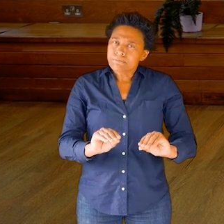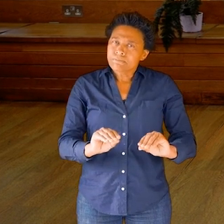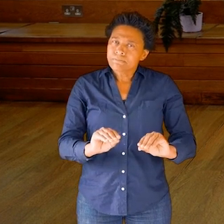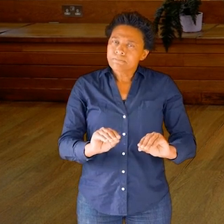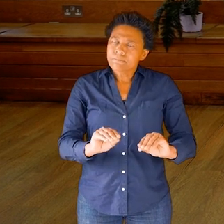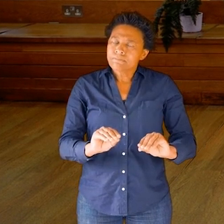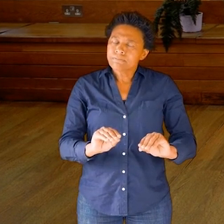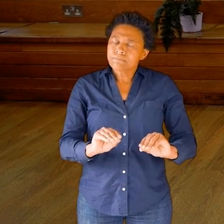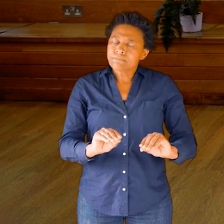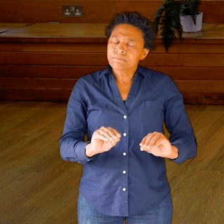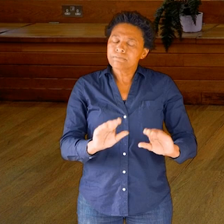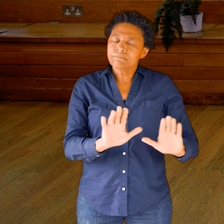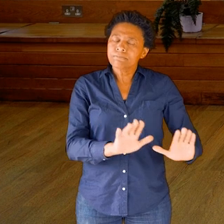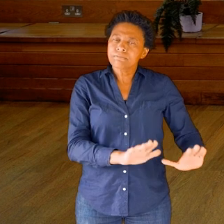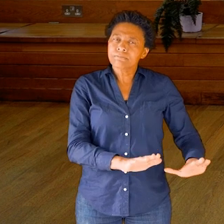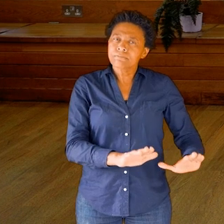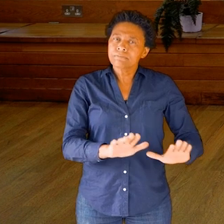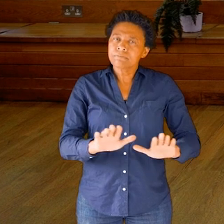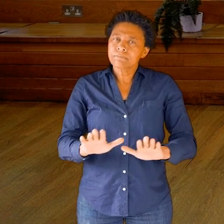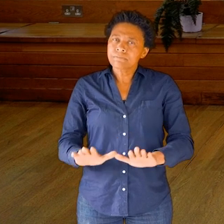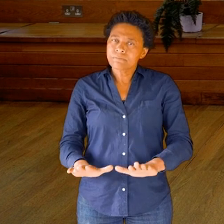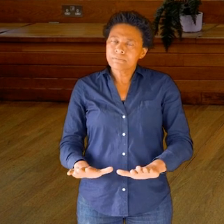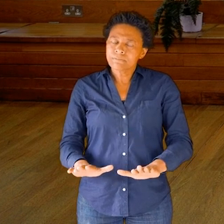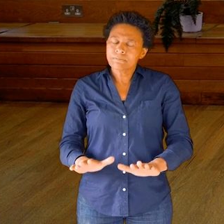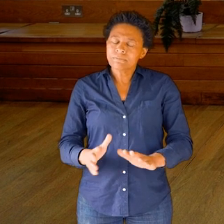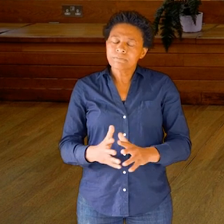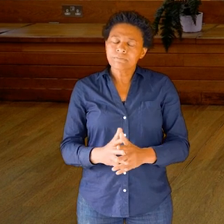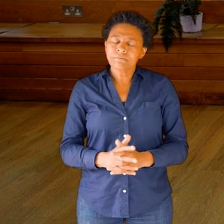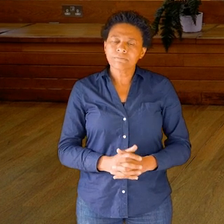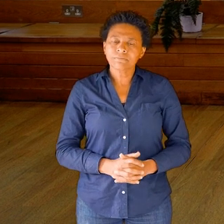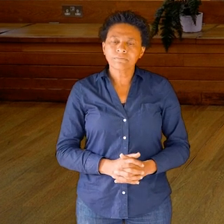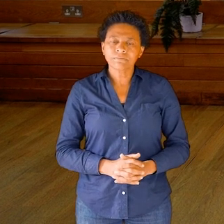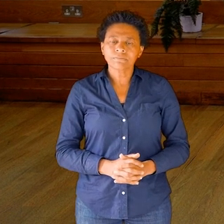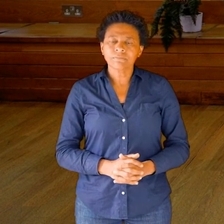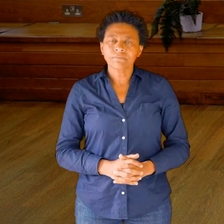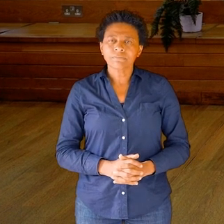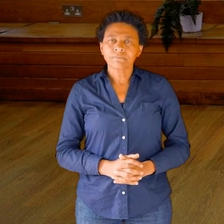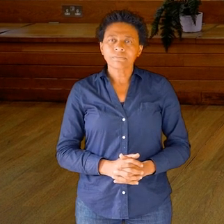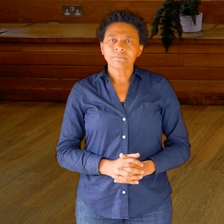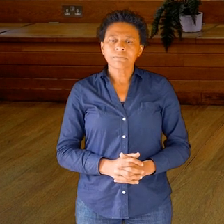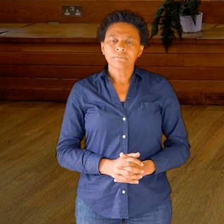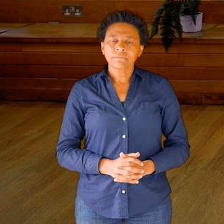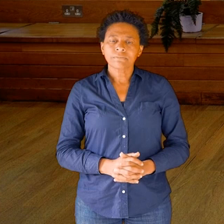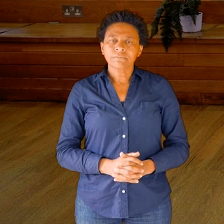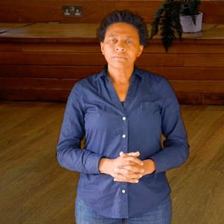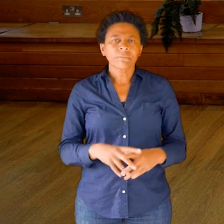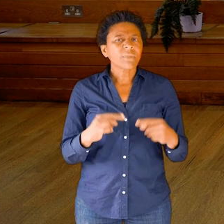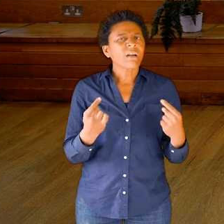Let yourself settle. [inhales and exhales]